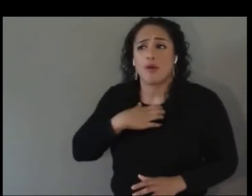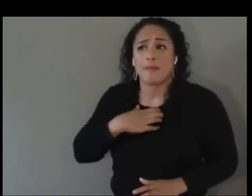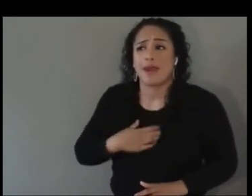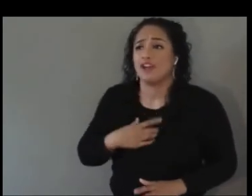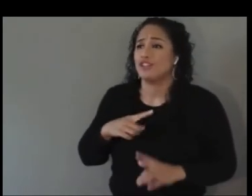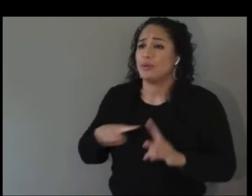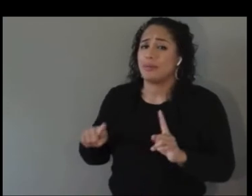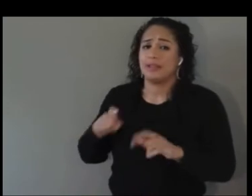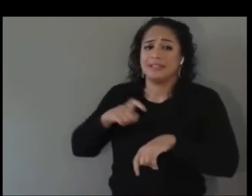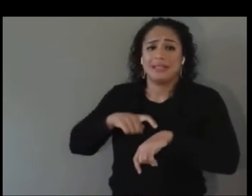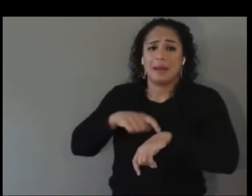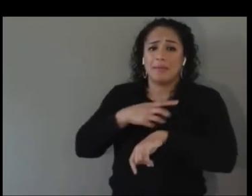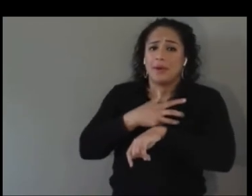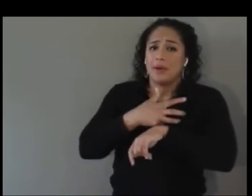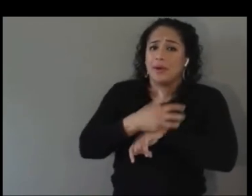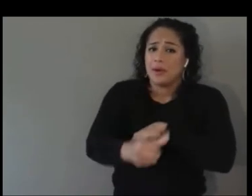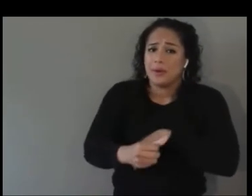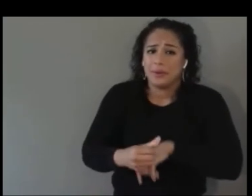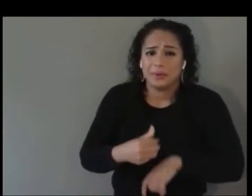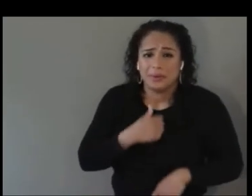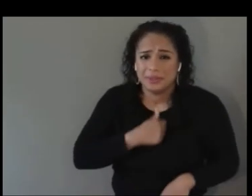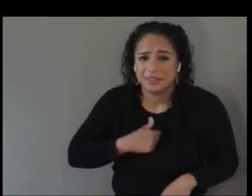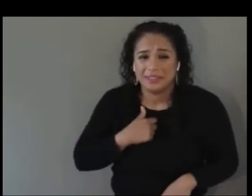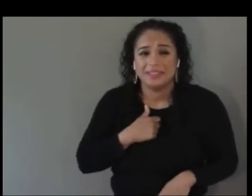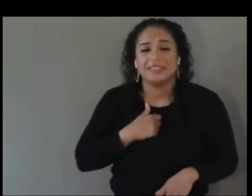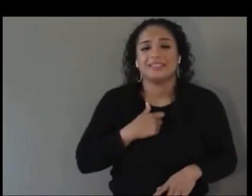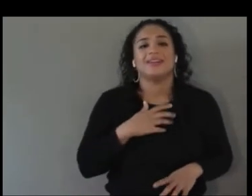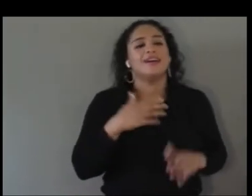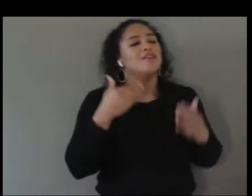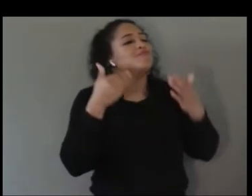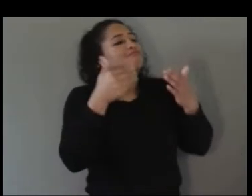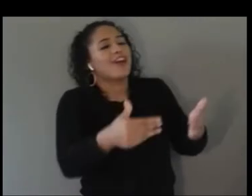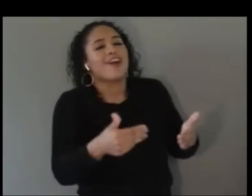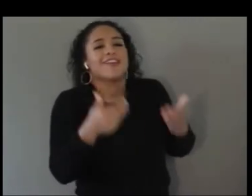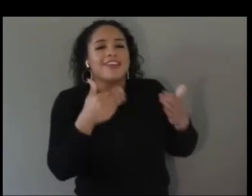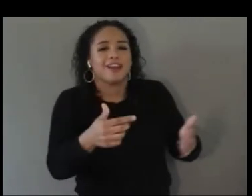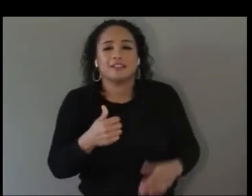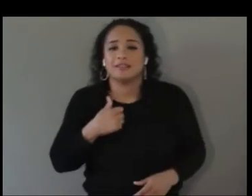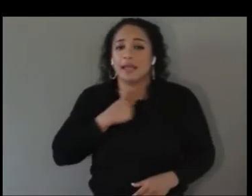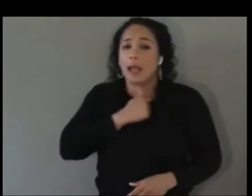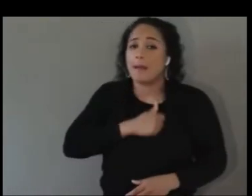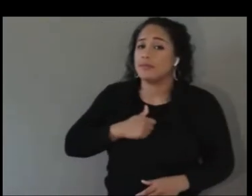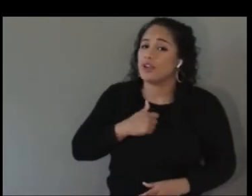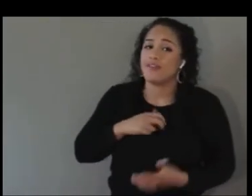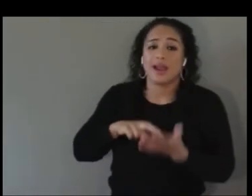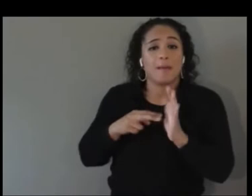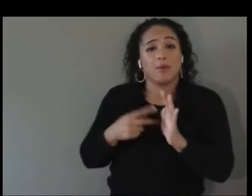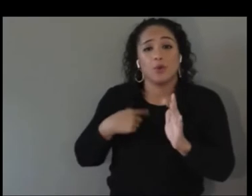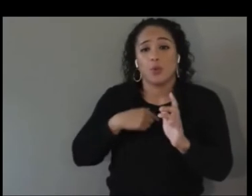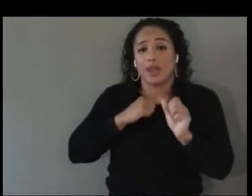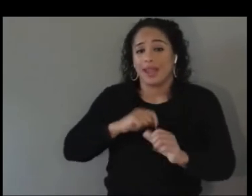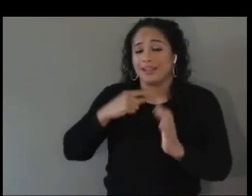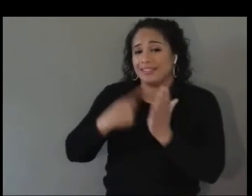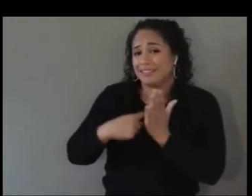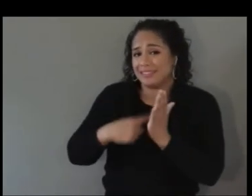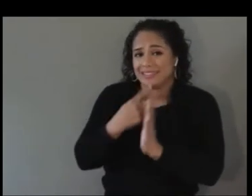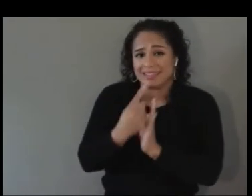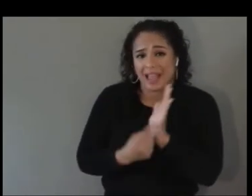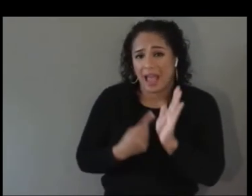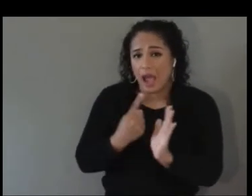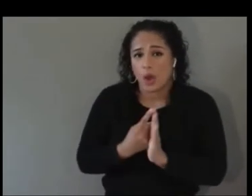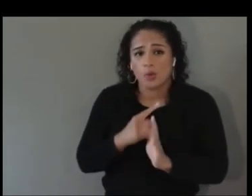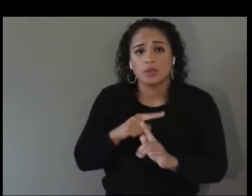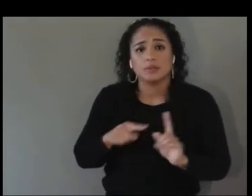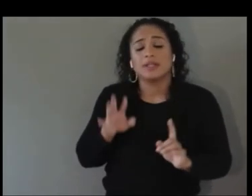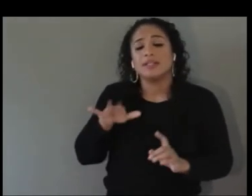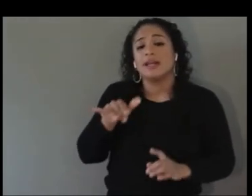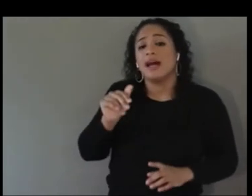So sorry about this. We can talk for hours for sure. Andreas, likewise, I know you're passionate.